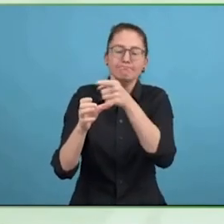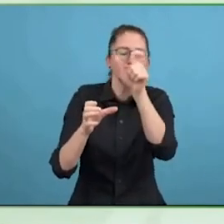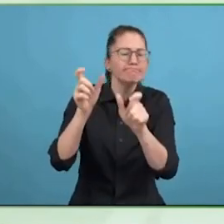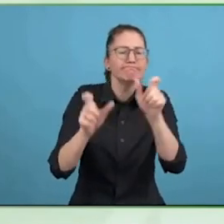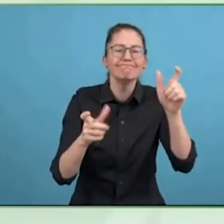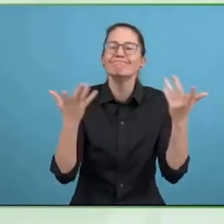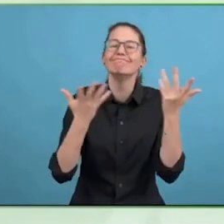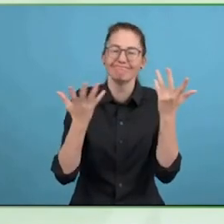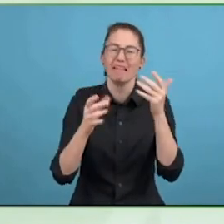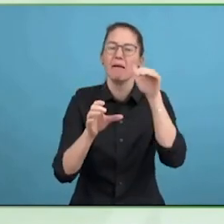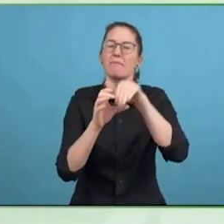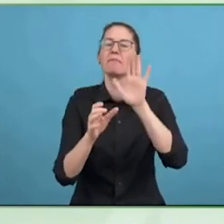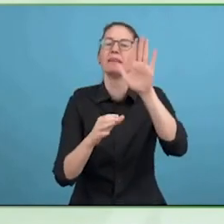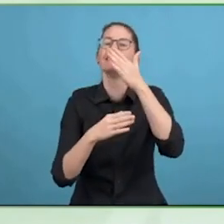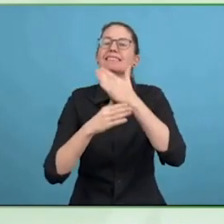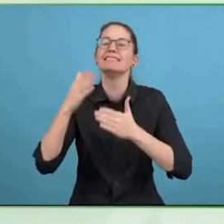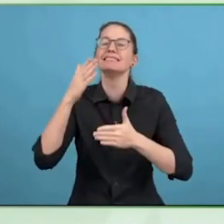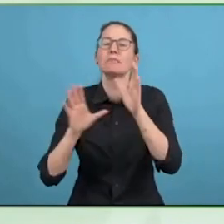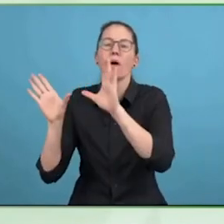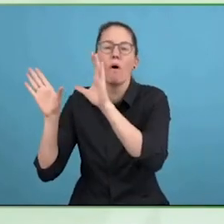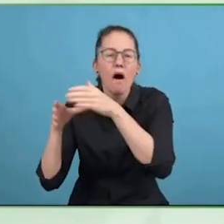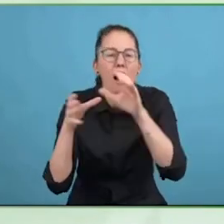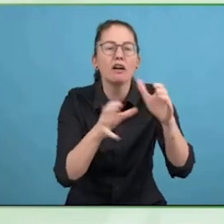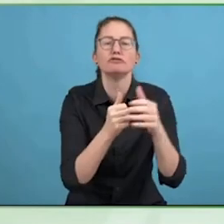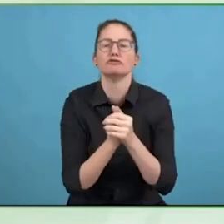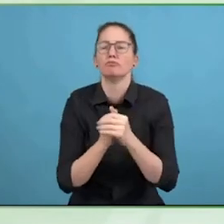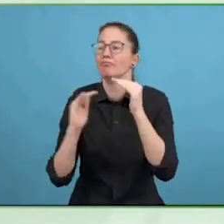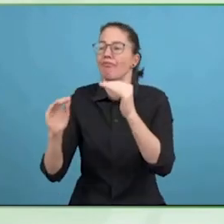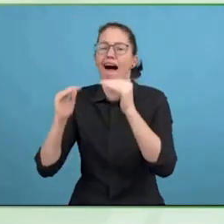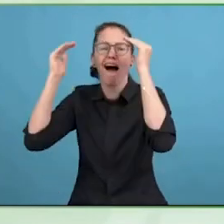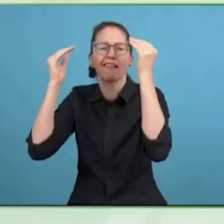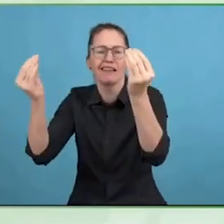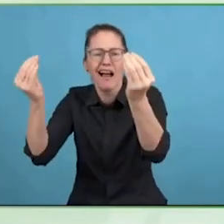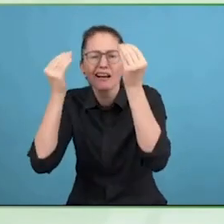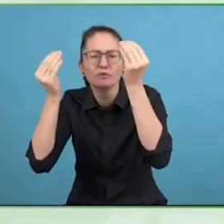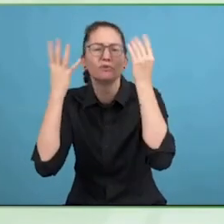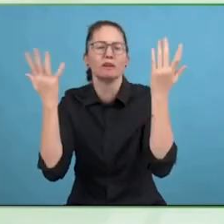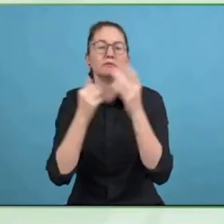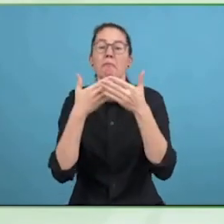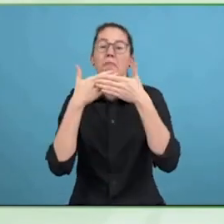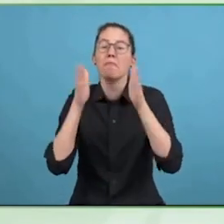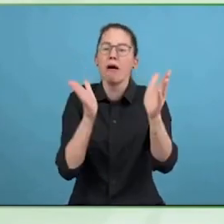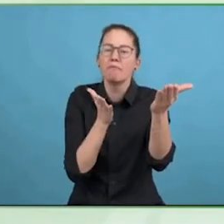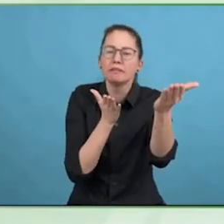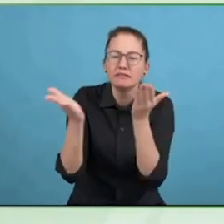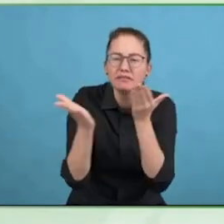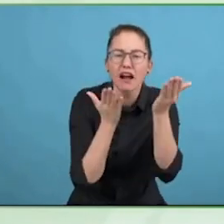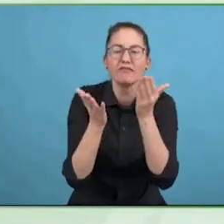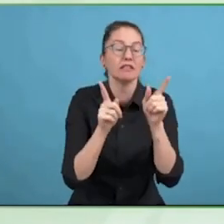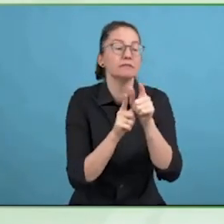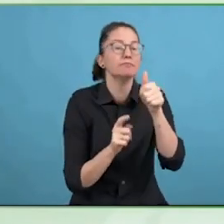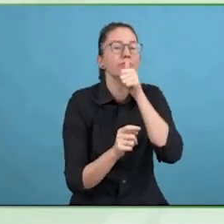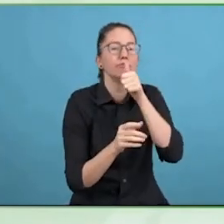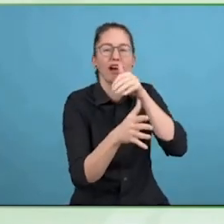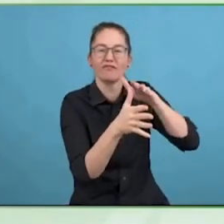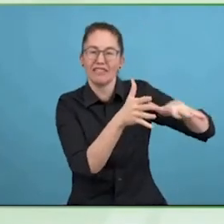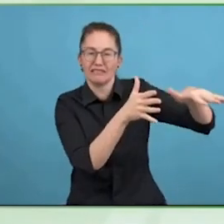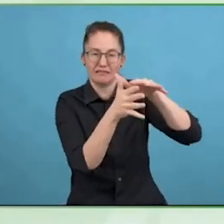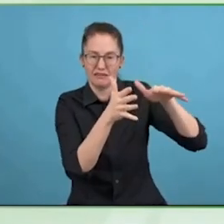Austria and Germany. And when we started the chapter and to build it up our major first